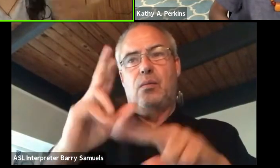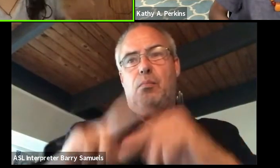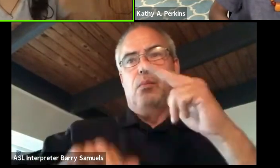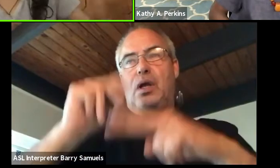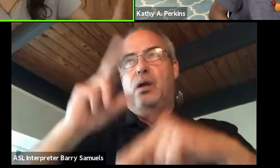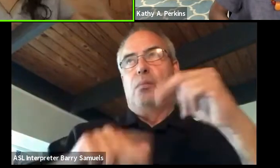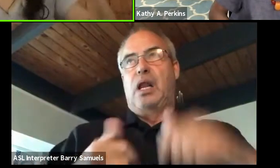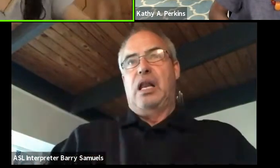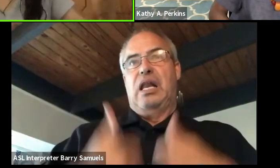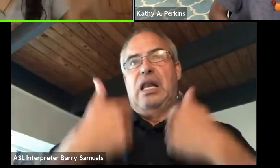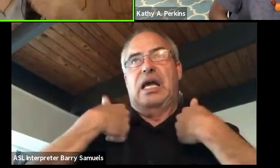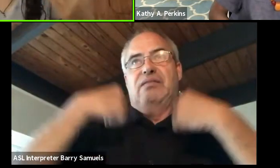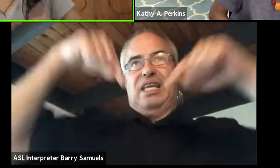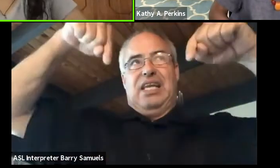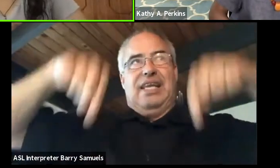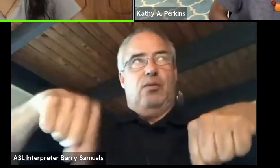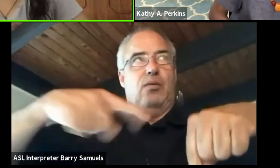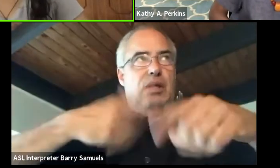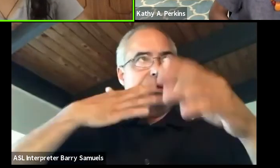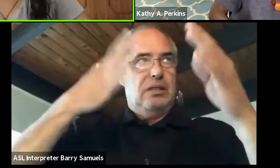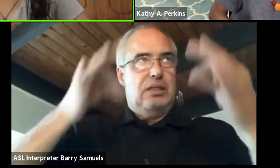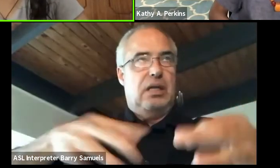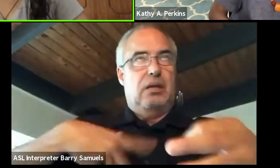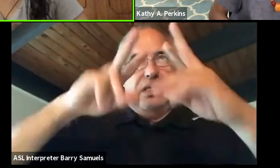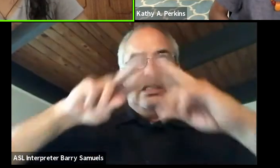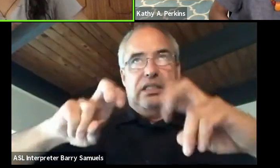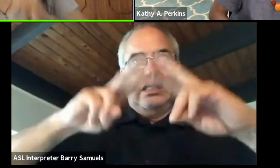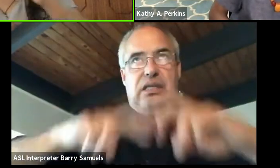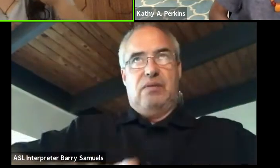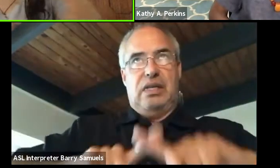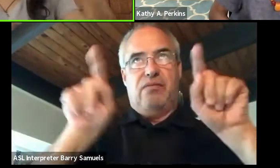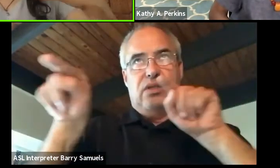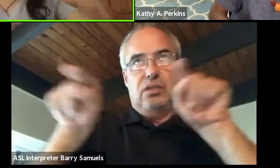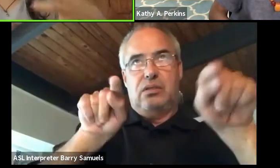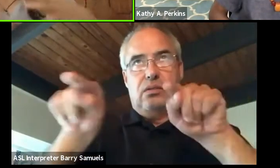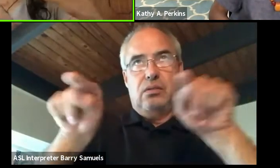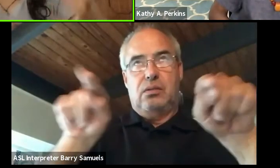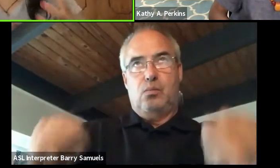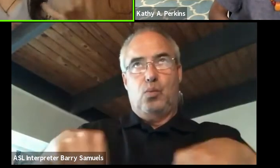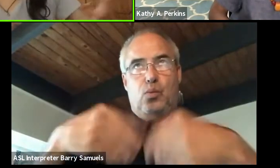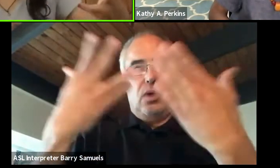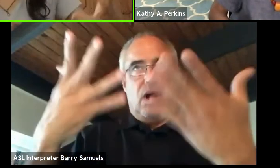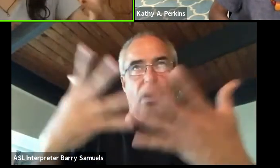And just understanding and assessing those differences always brings up a lot of complications